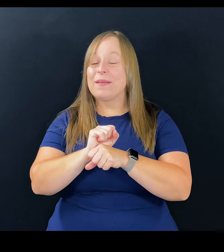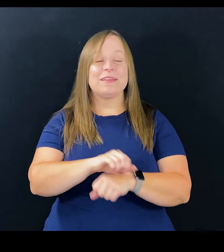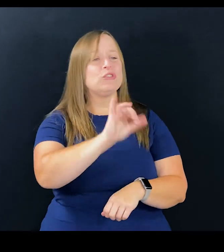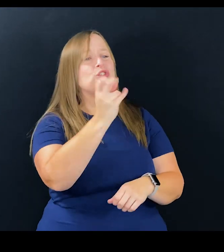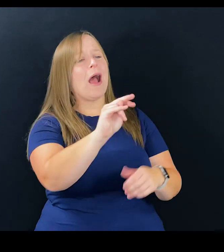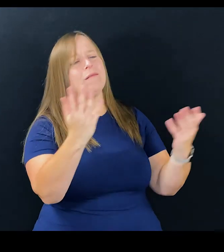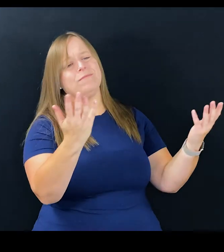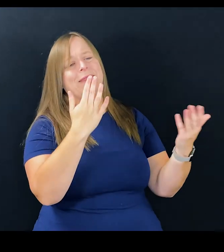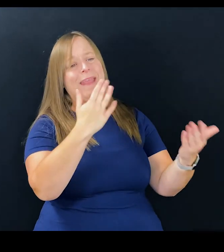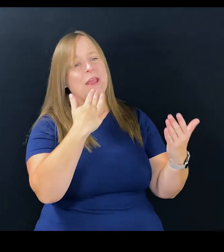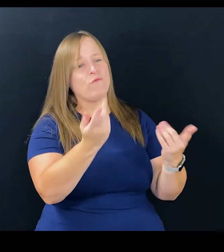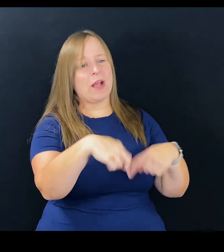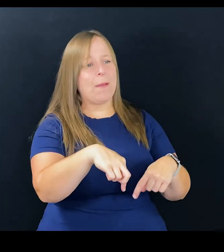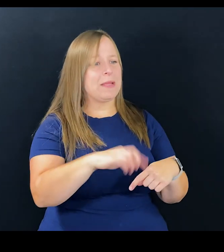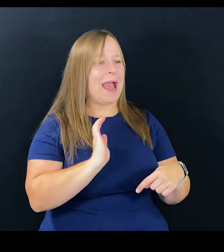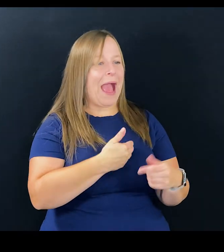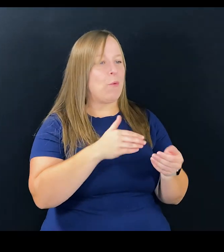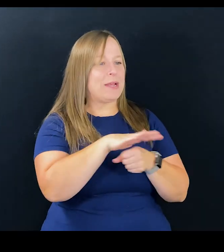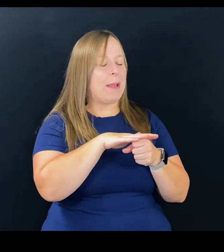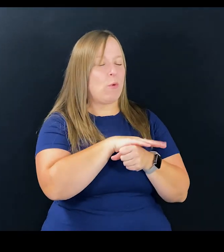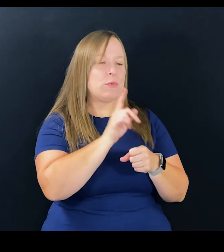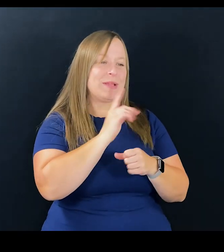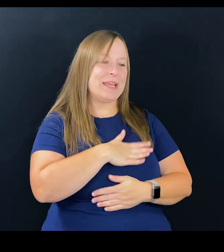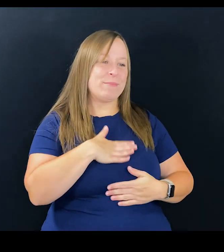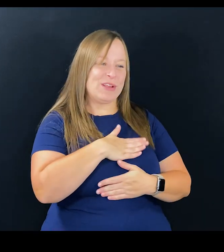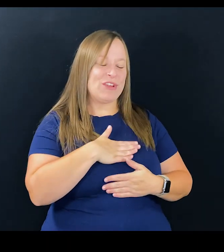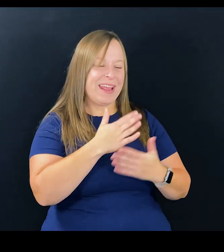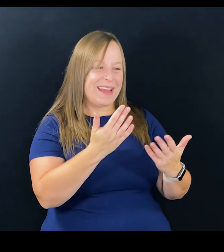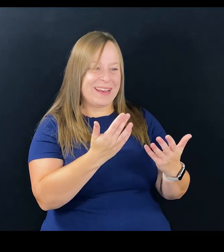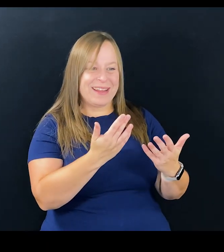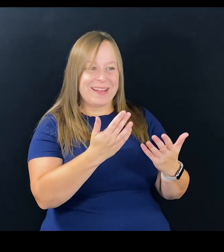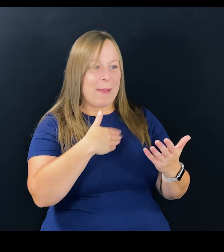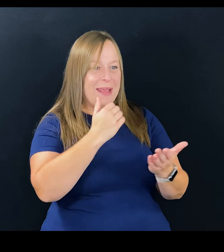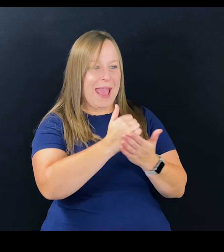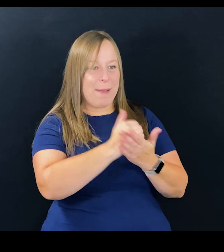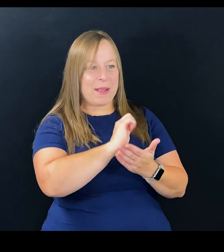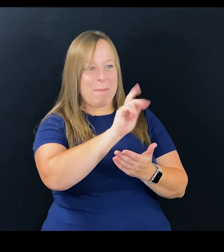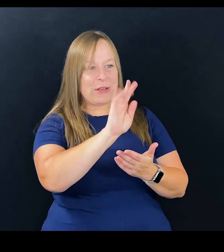Tim, great job as always. John, thanks for coming to our neighborhood, we really appreciate it,